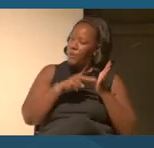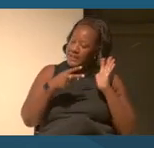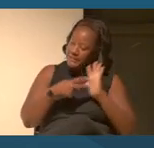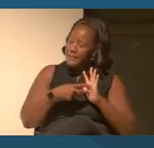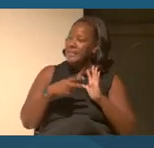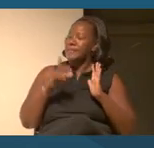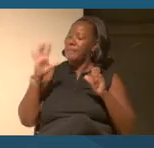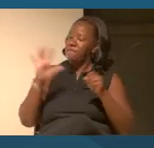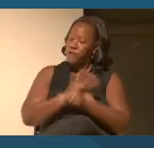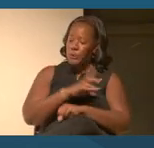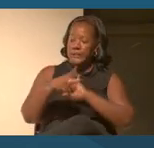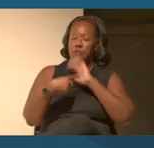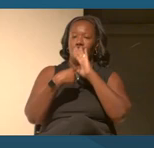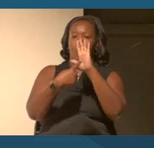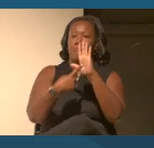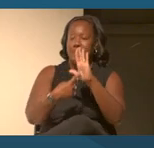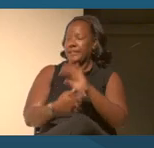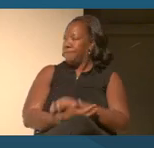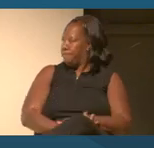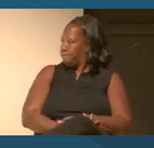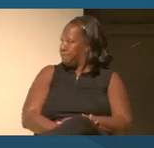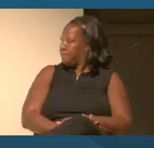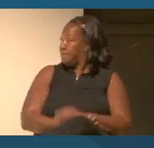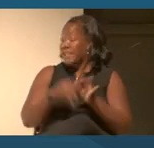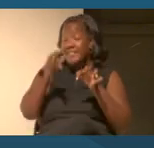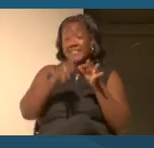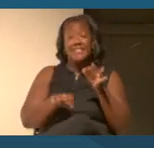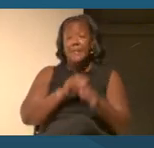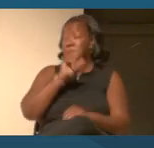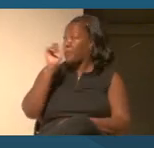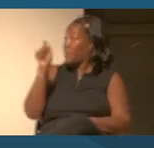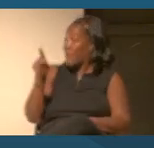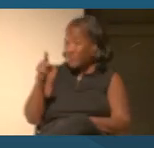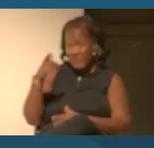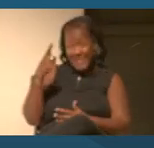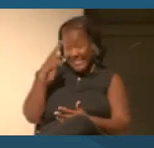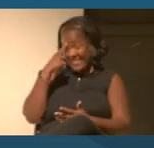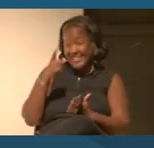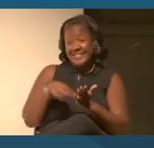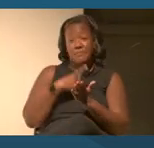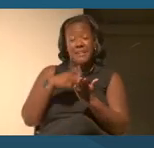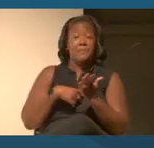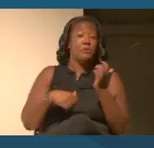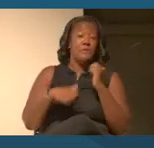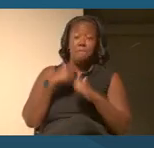So, I think the very simple question oftentimes are the most troublesome because they can